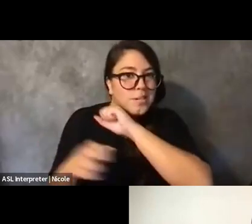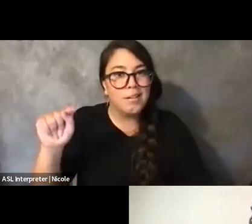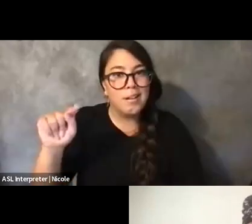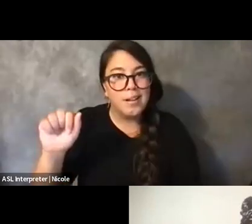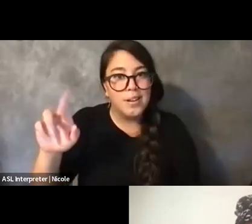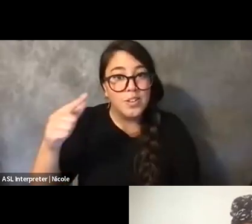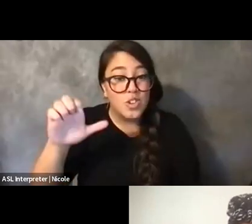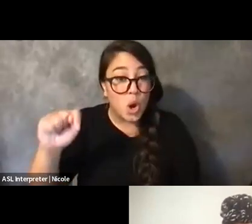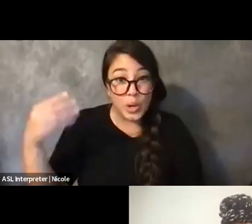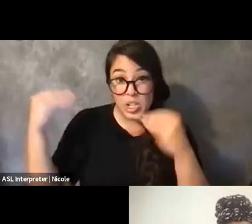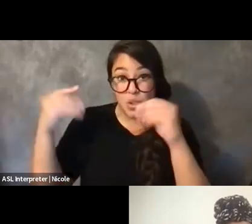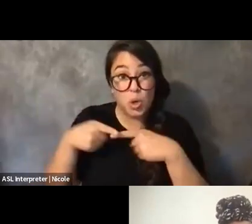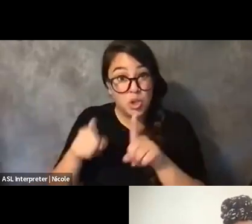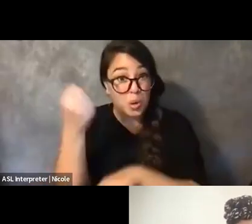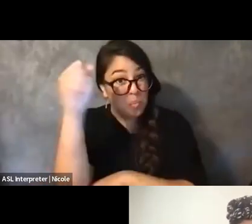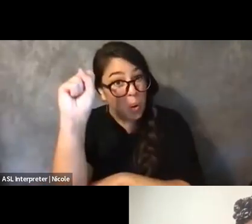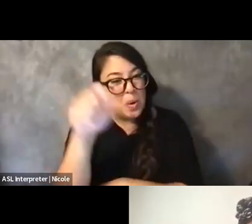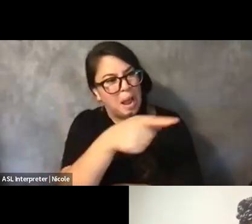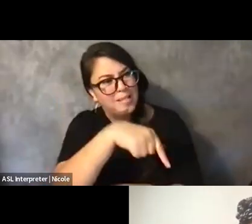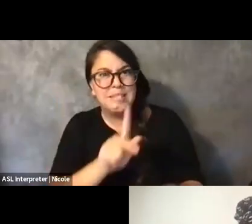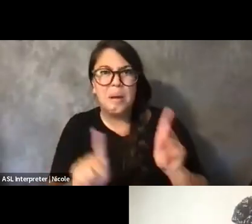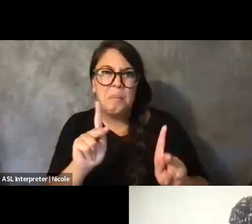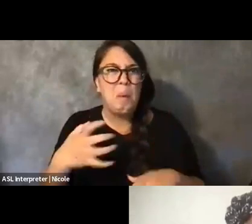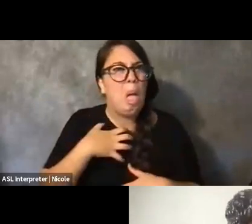But what people don't understand is that when you put it in the context of a long history